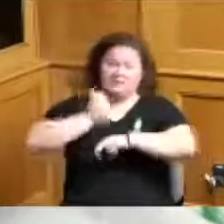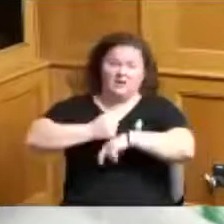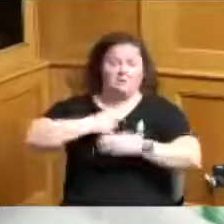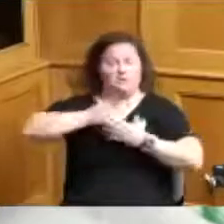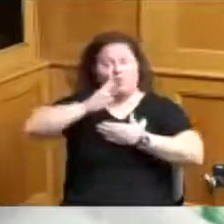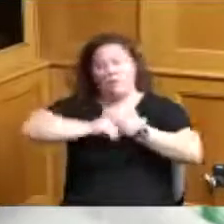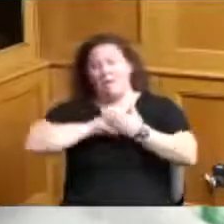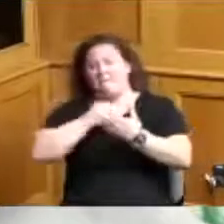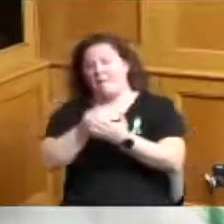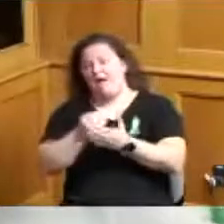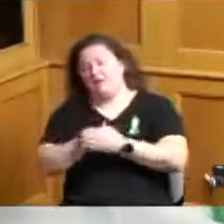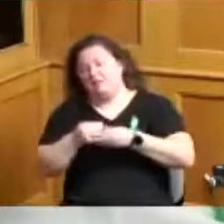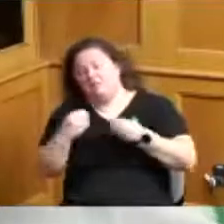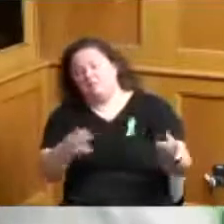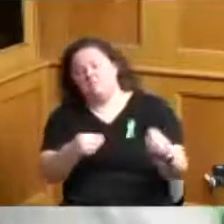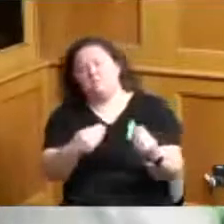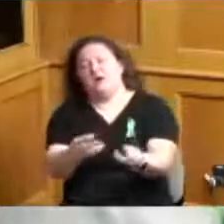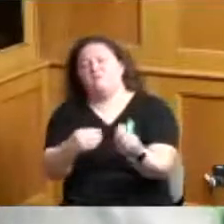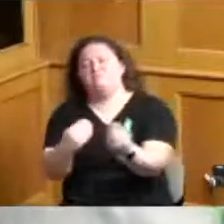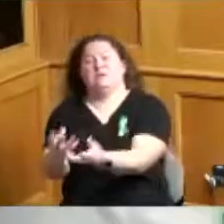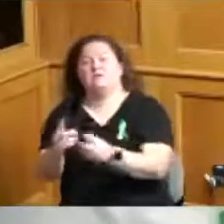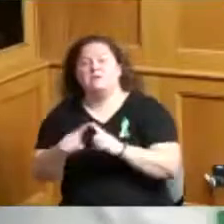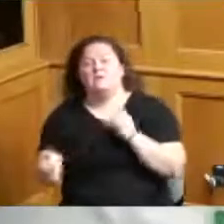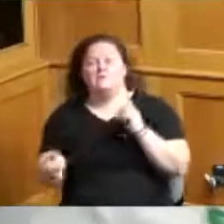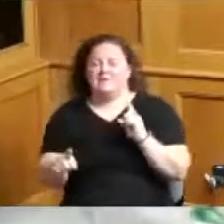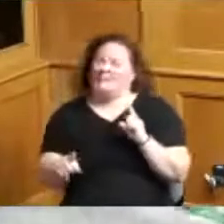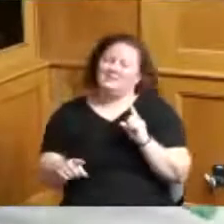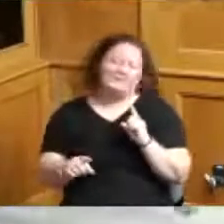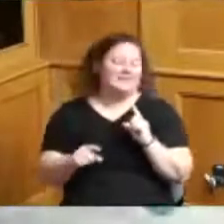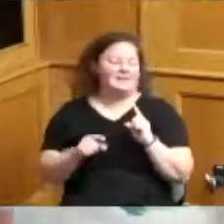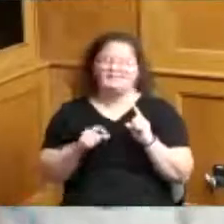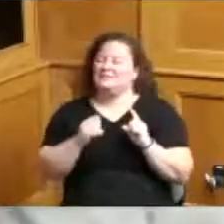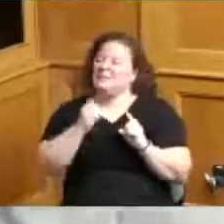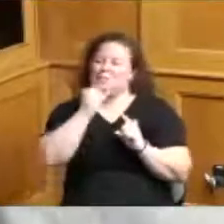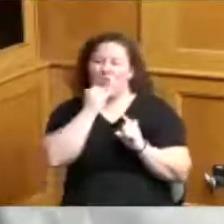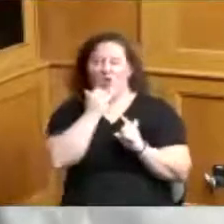to them but it just gives them the wrong message I'm not saying this on you but I'd like to get